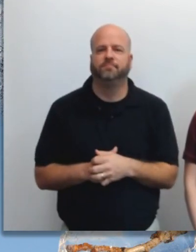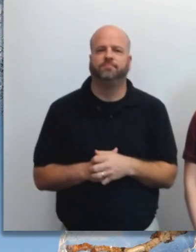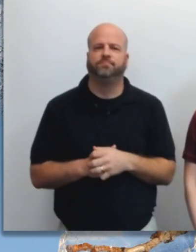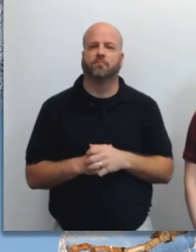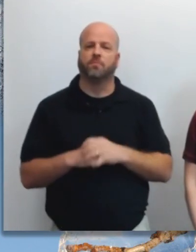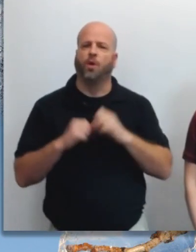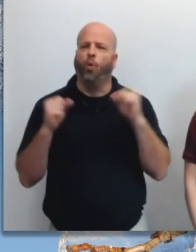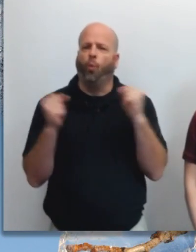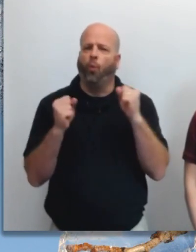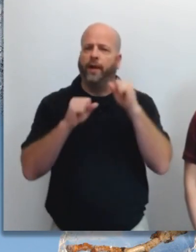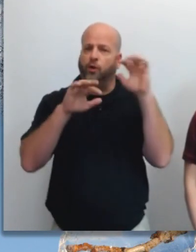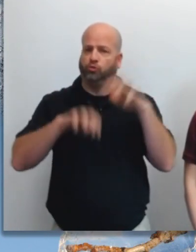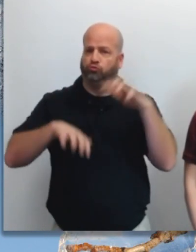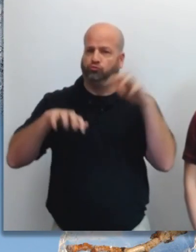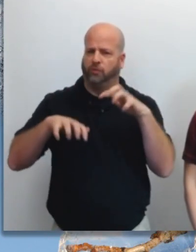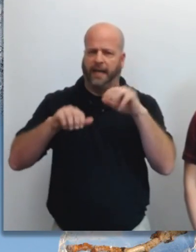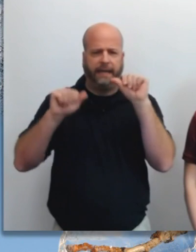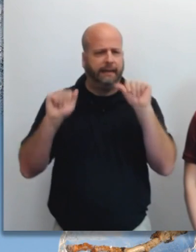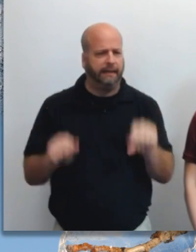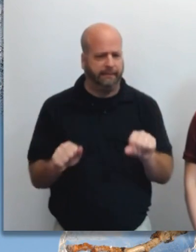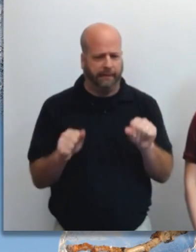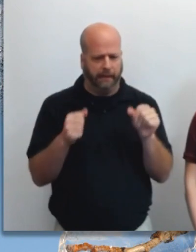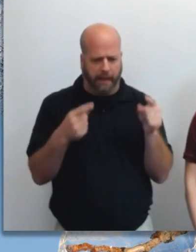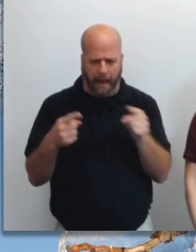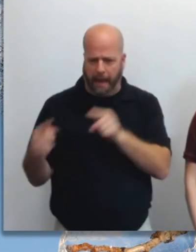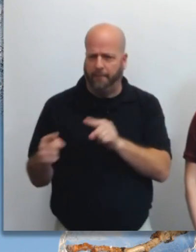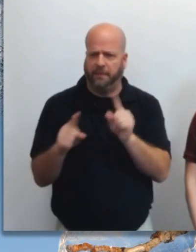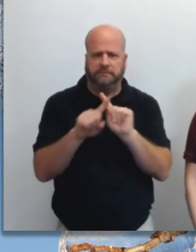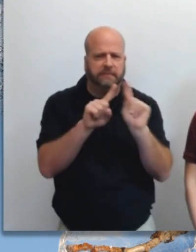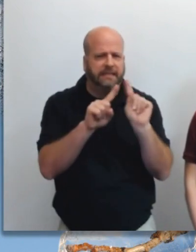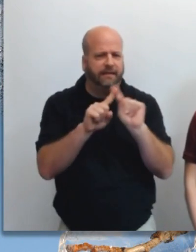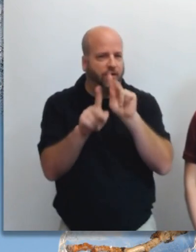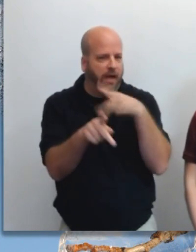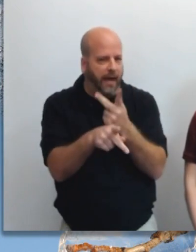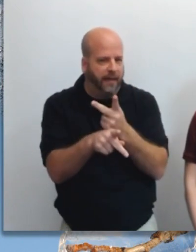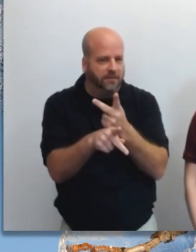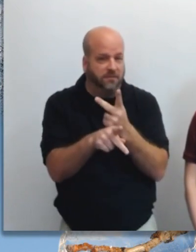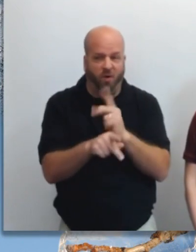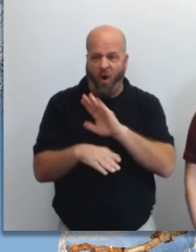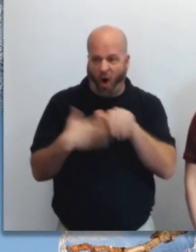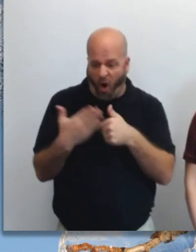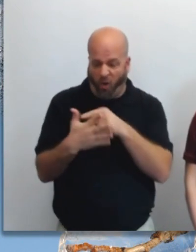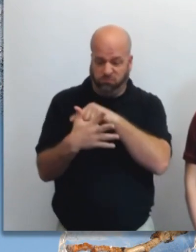Winter precipitation can come in a few different types, and all of them are able to create hazardous conditions.